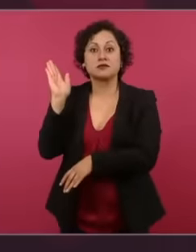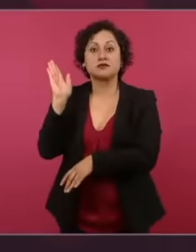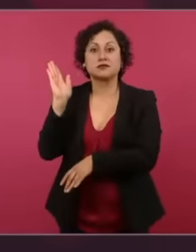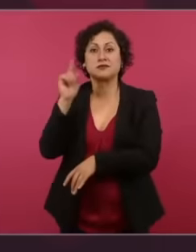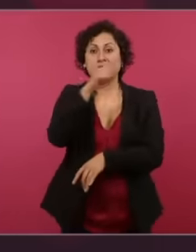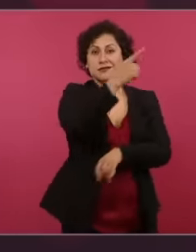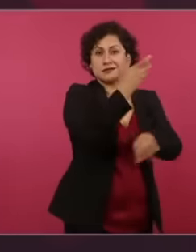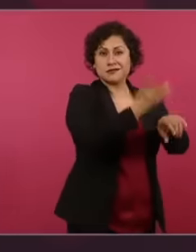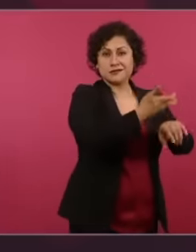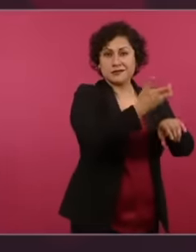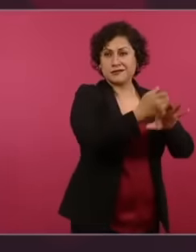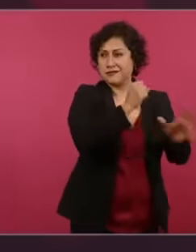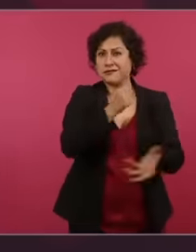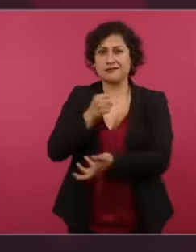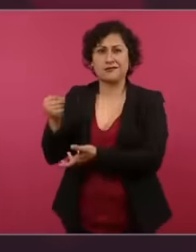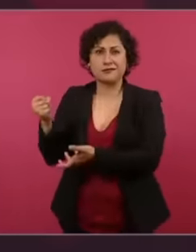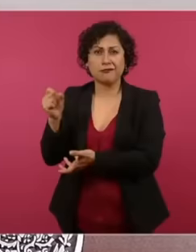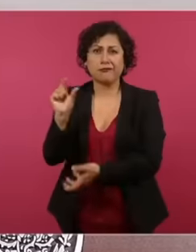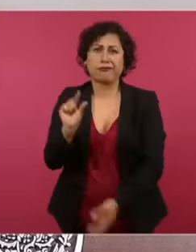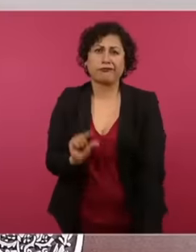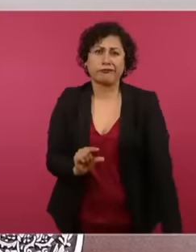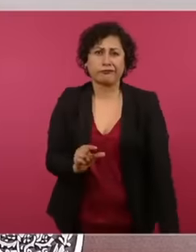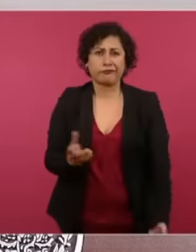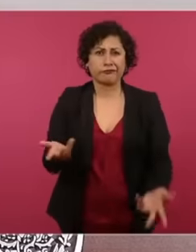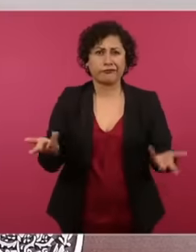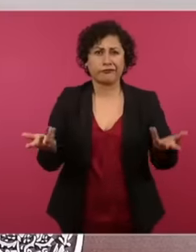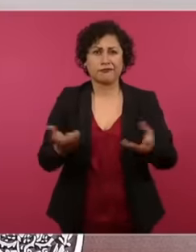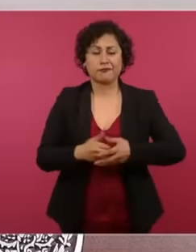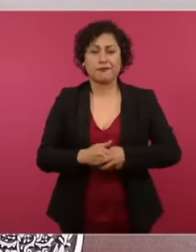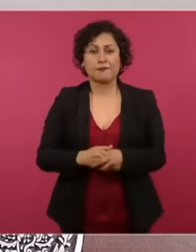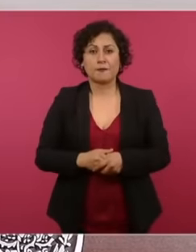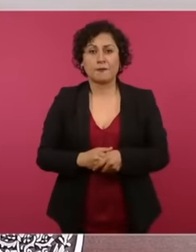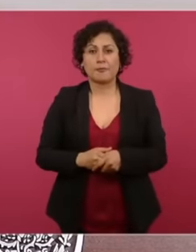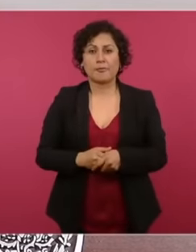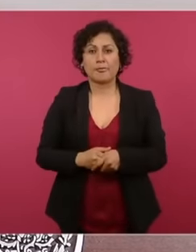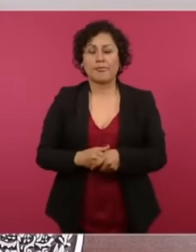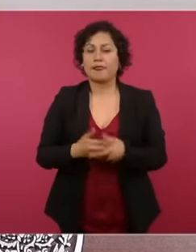to us